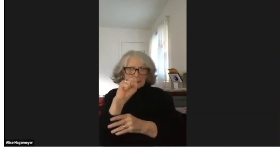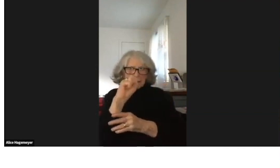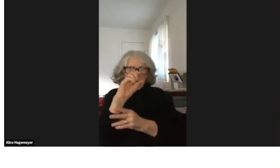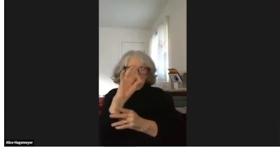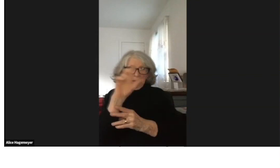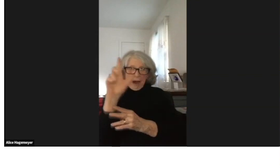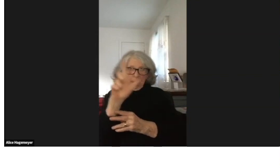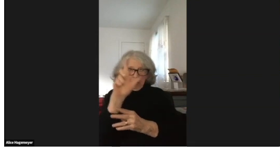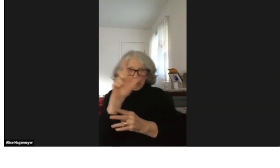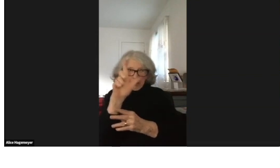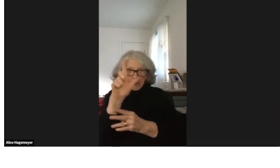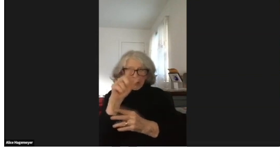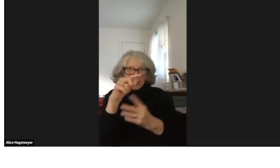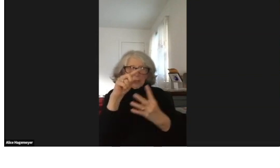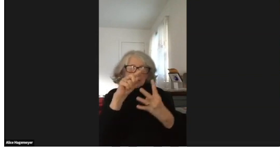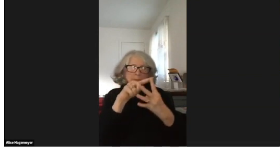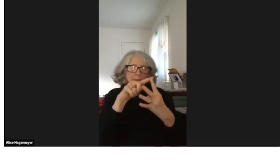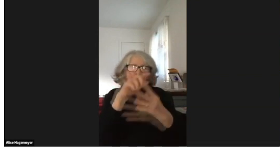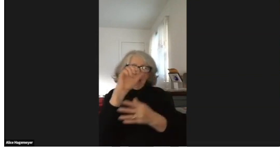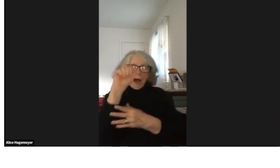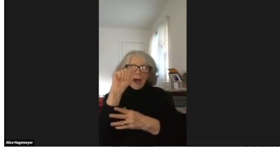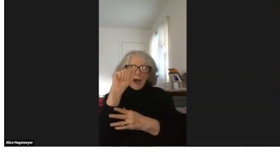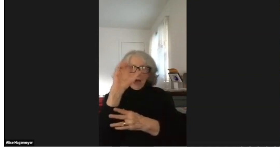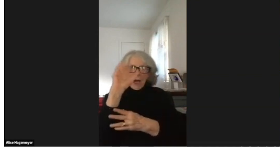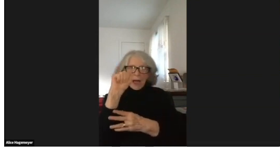There are four types of libraries.